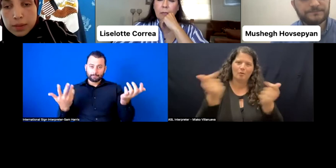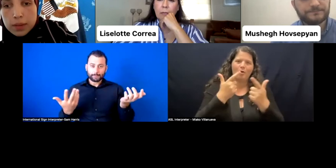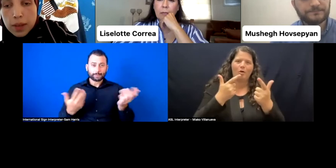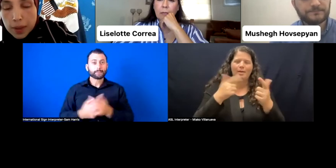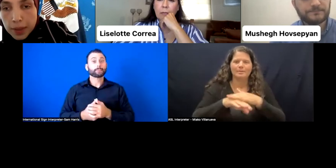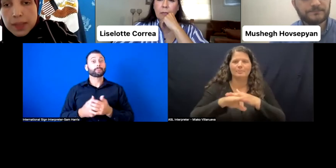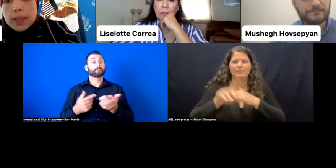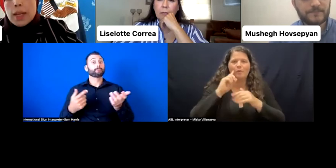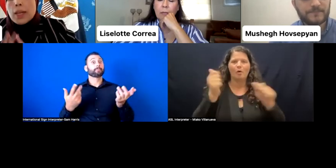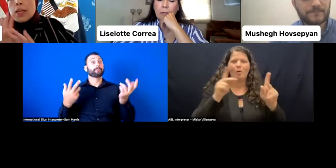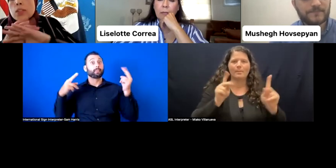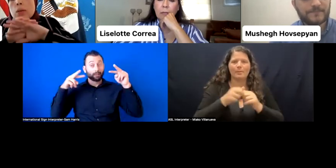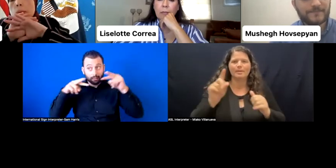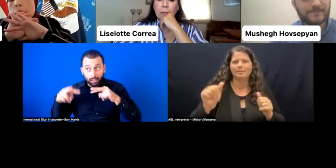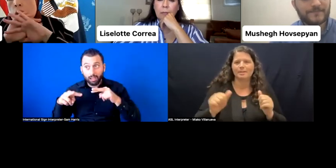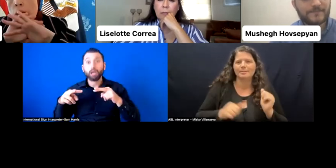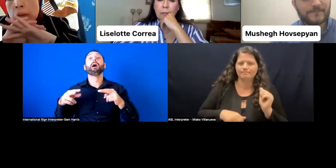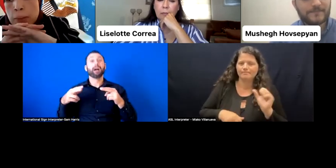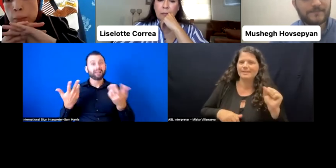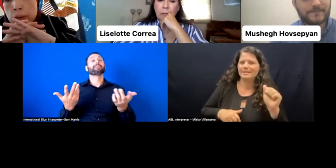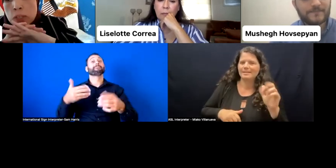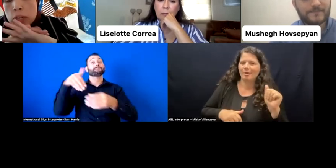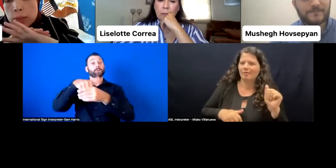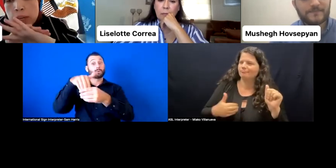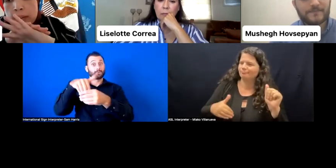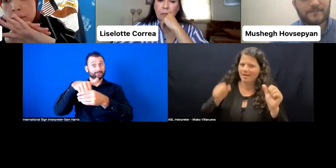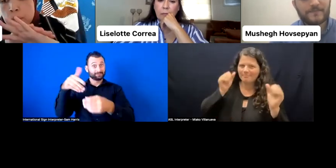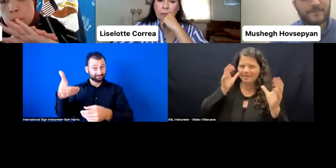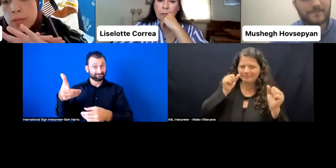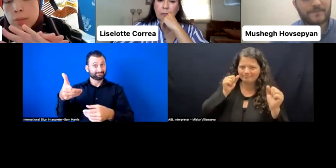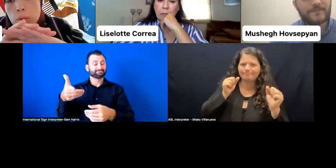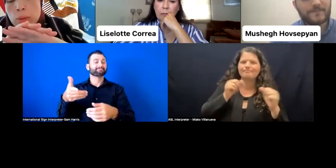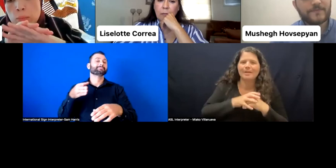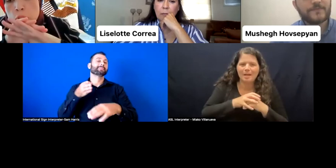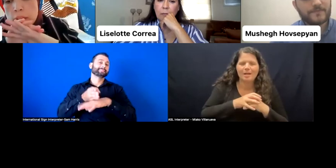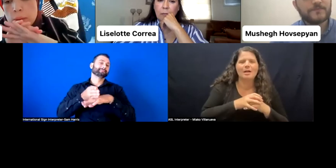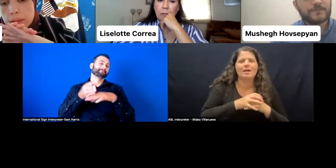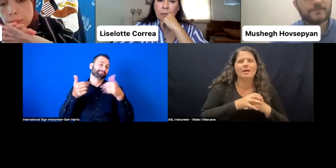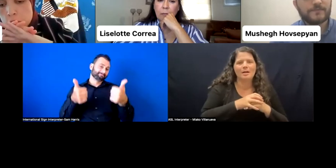Amazing. So I want to bring-- I want to kind of bridge what Mushegh just